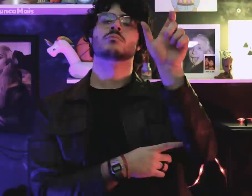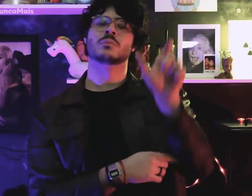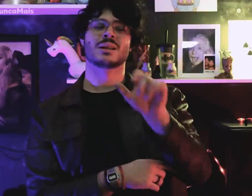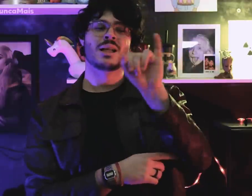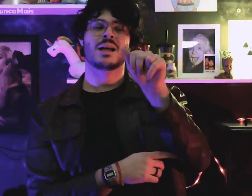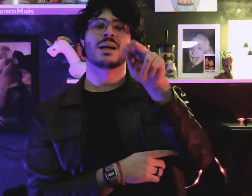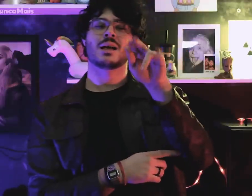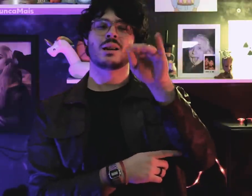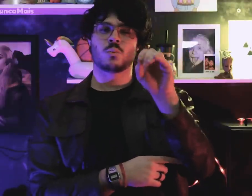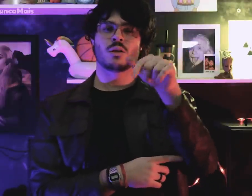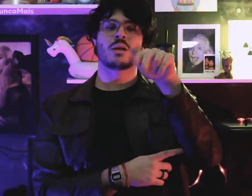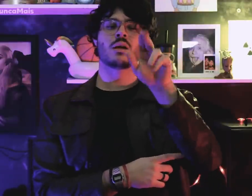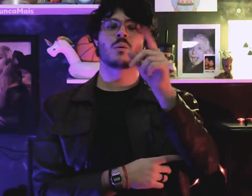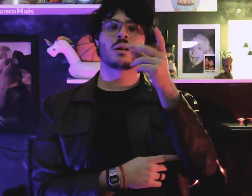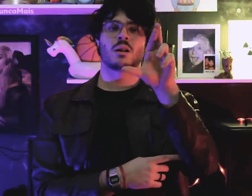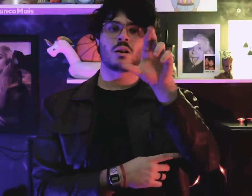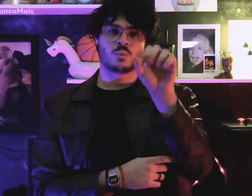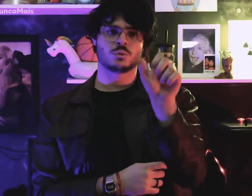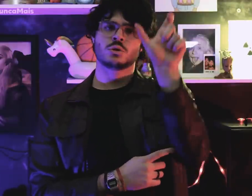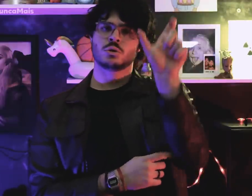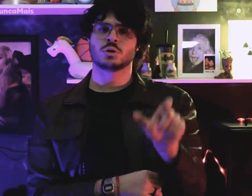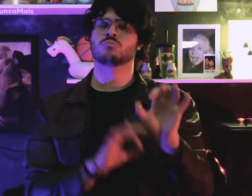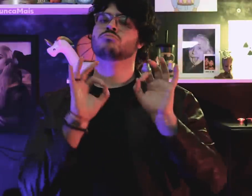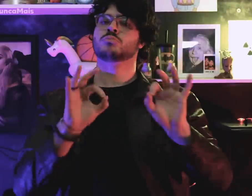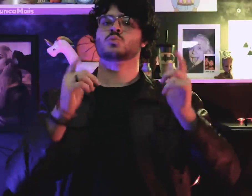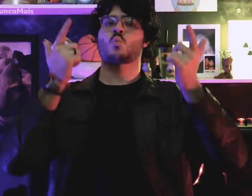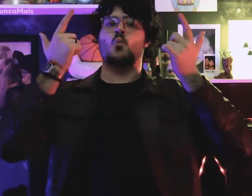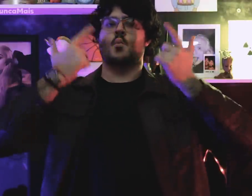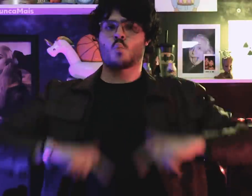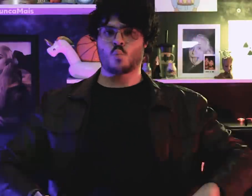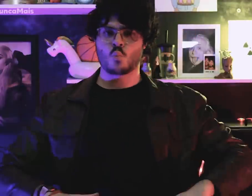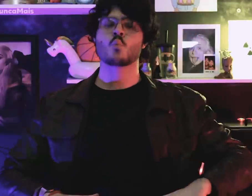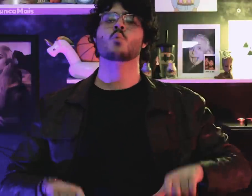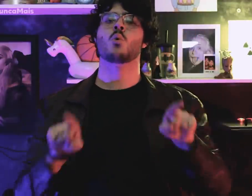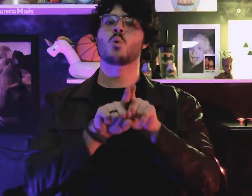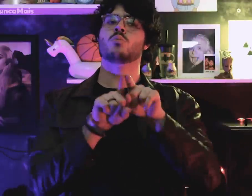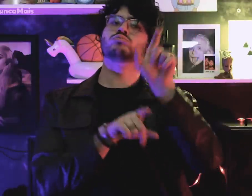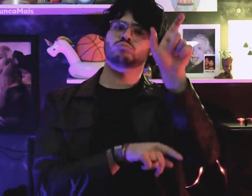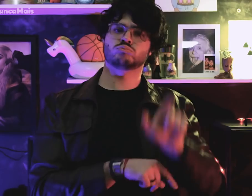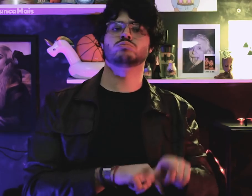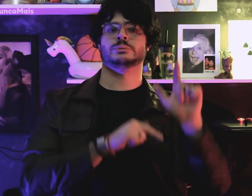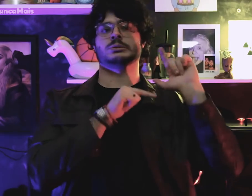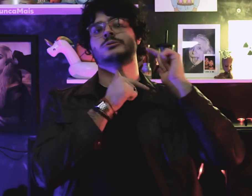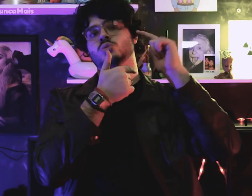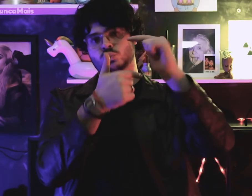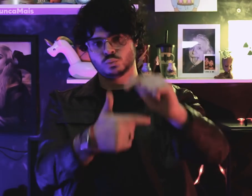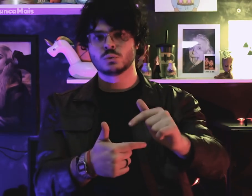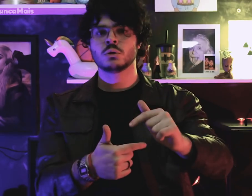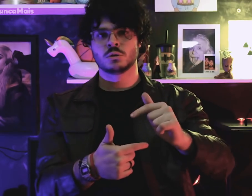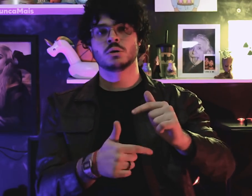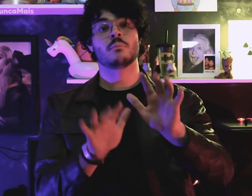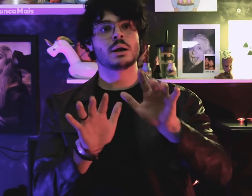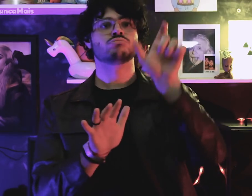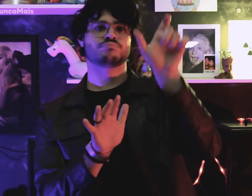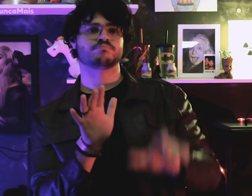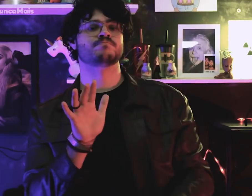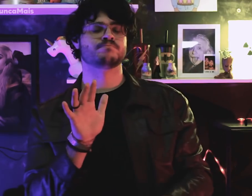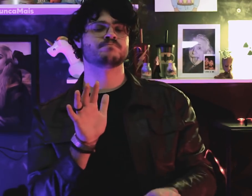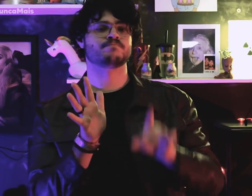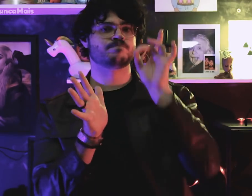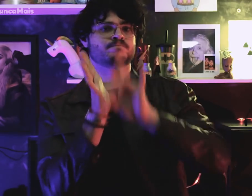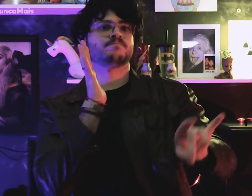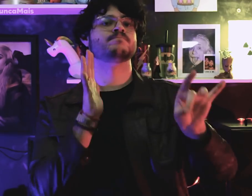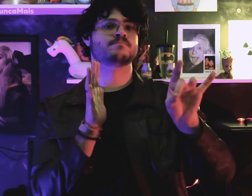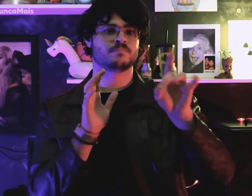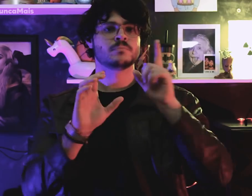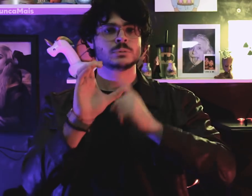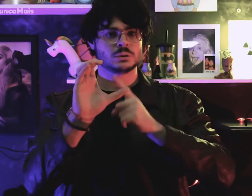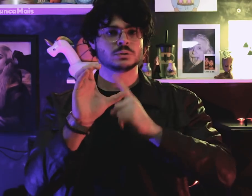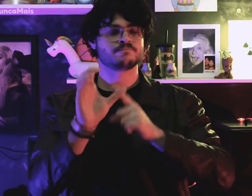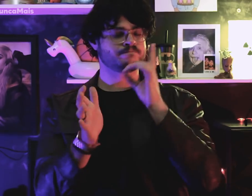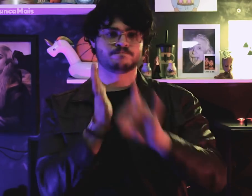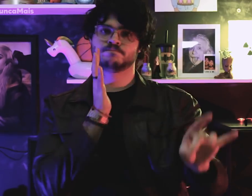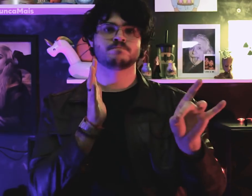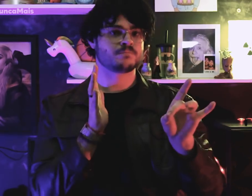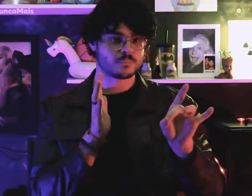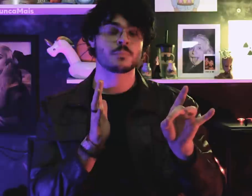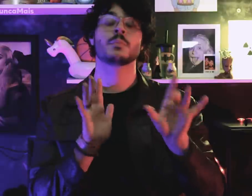Jânio Quadros was considered neutral being conservative and anti-communist,